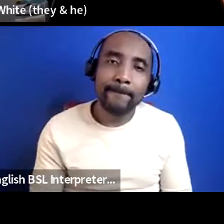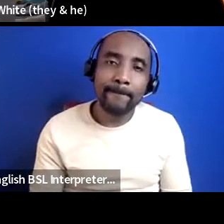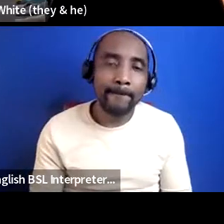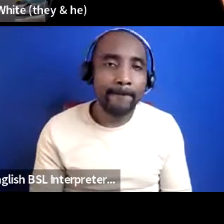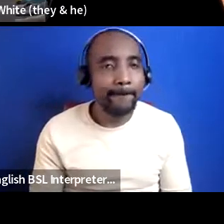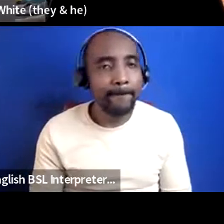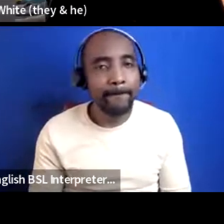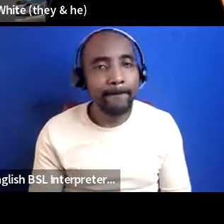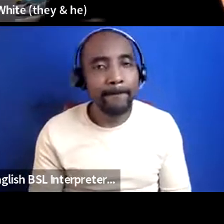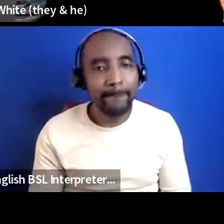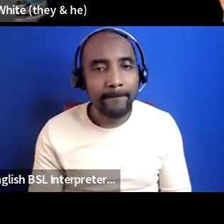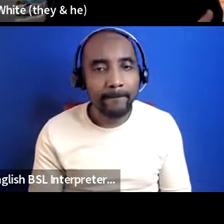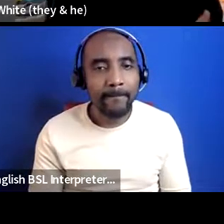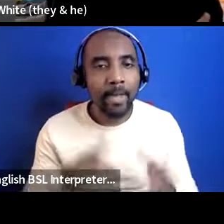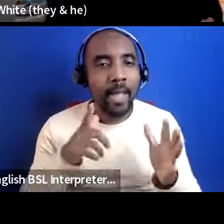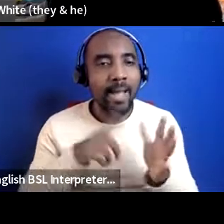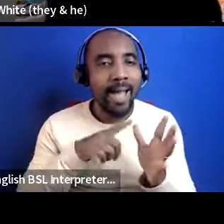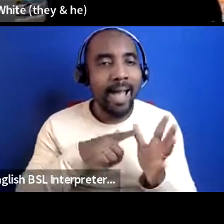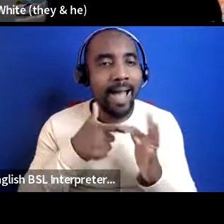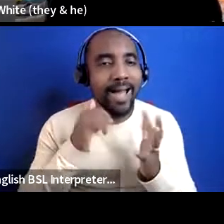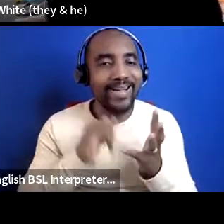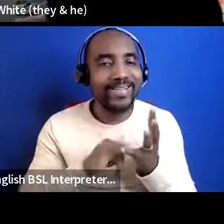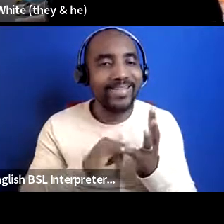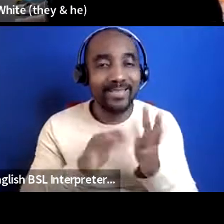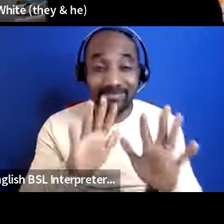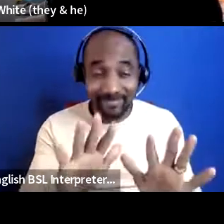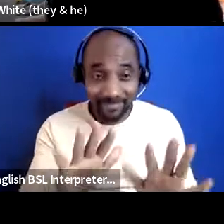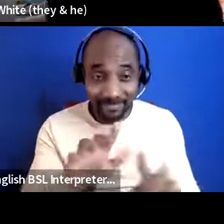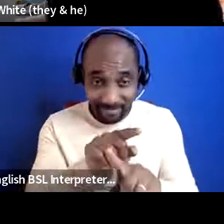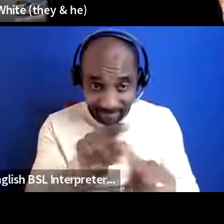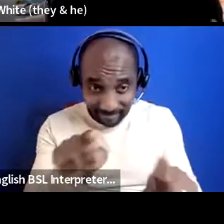so i have three thoughts to leave you if you're trying to figure out how to resource your group